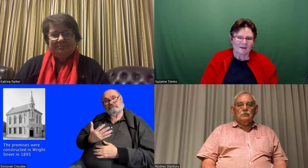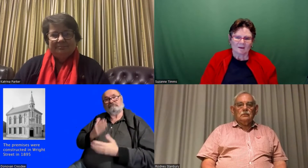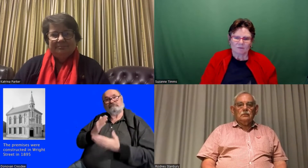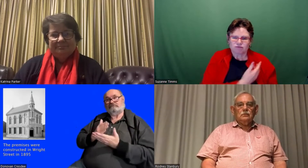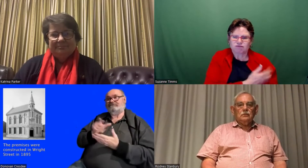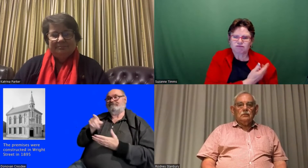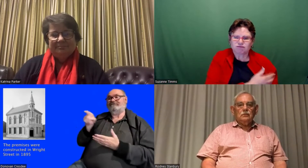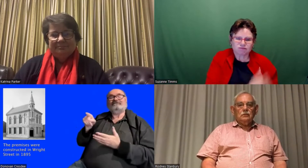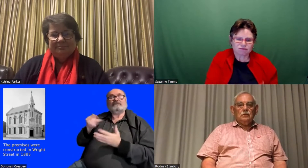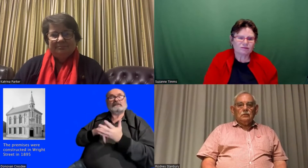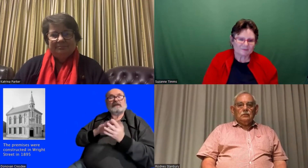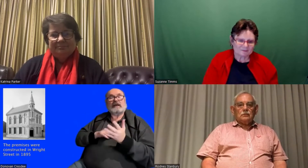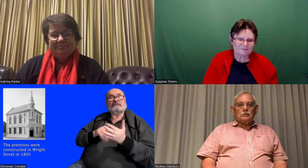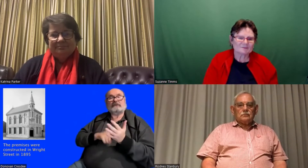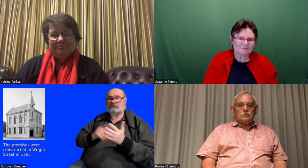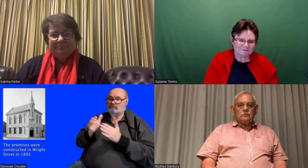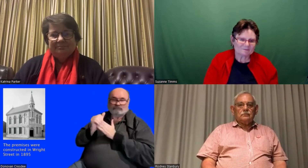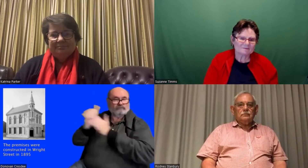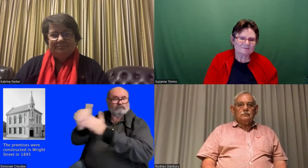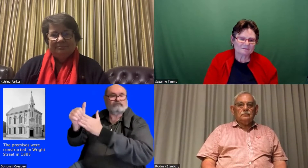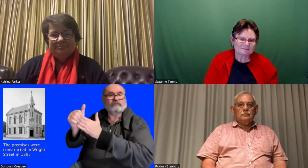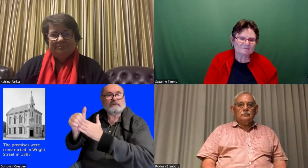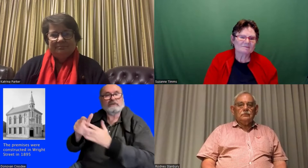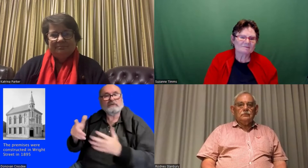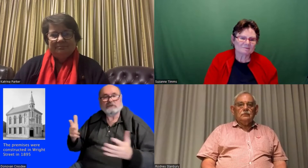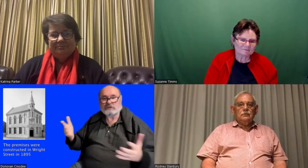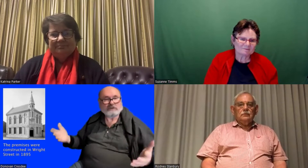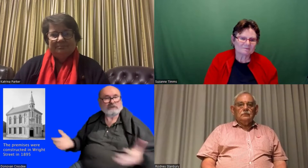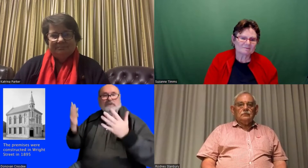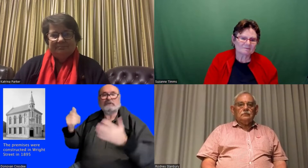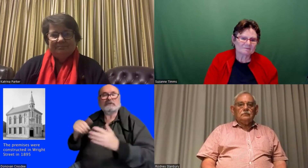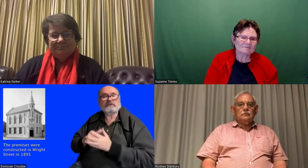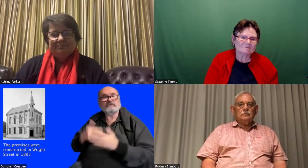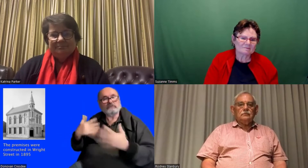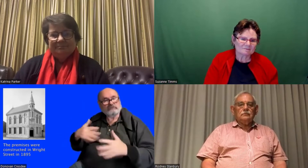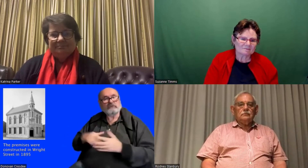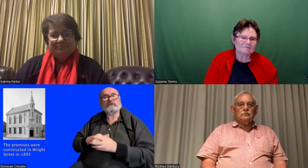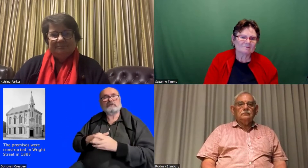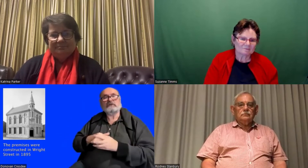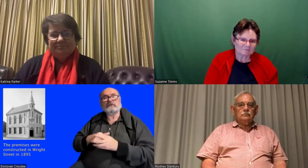fundraising to own the building as a community and Samuel was a real leader in that process.